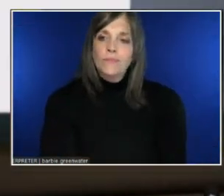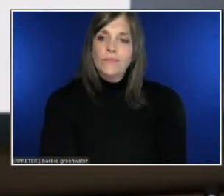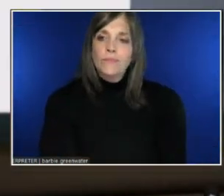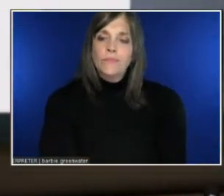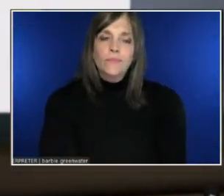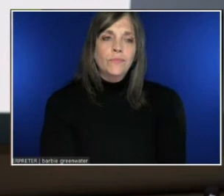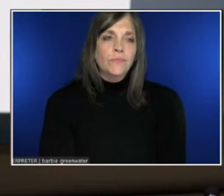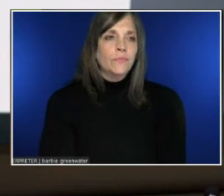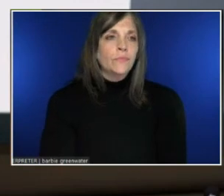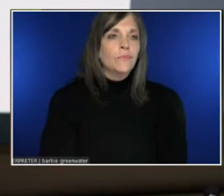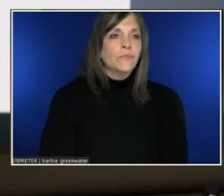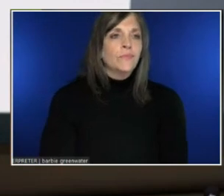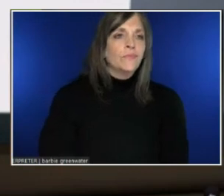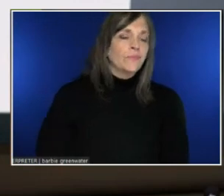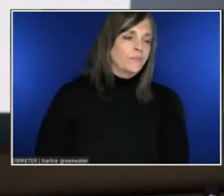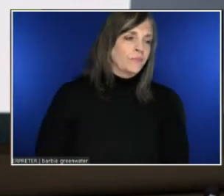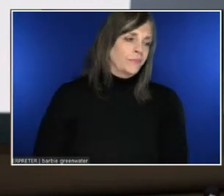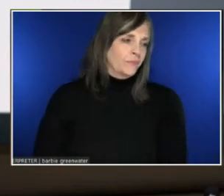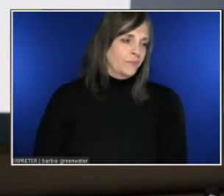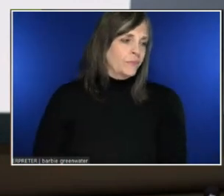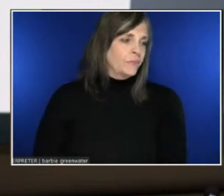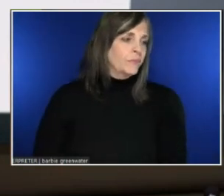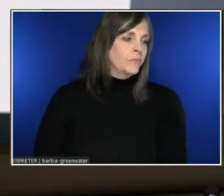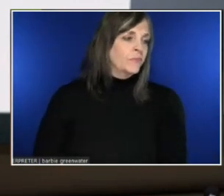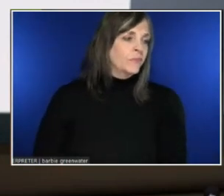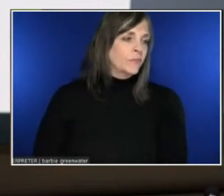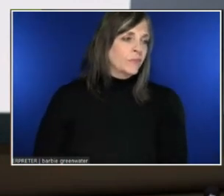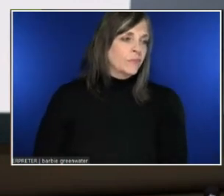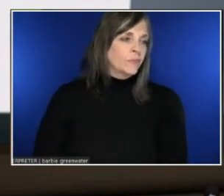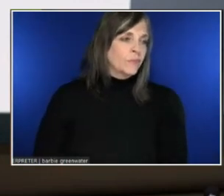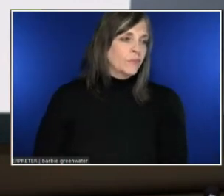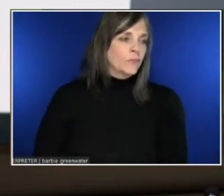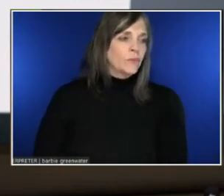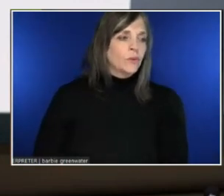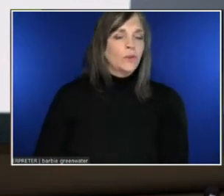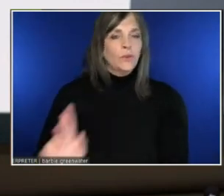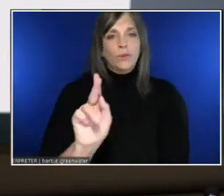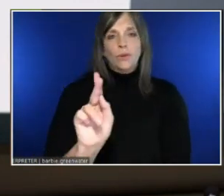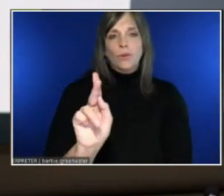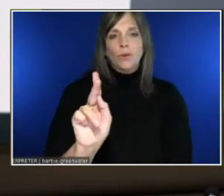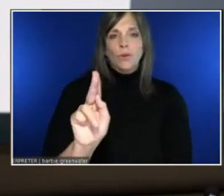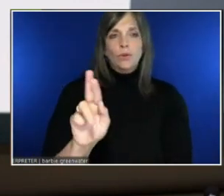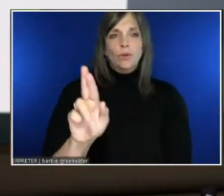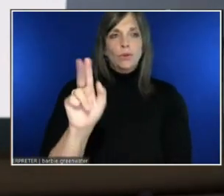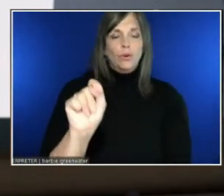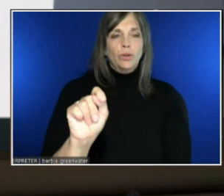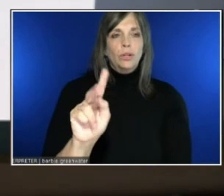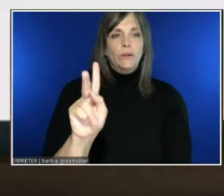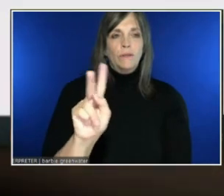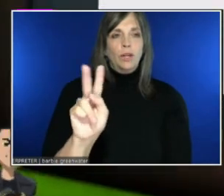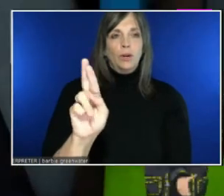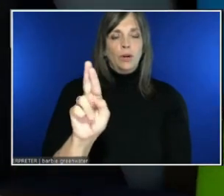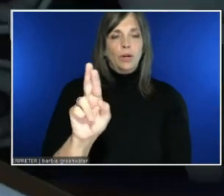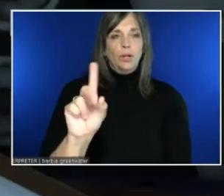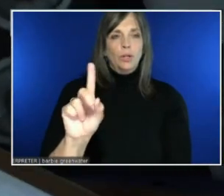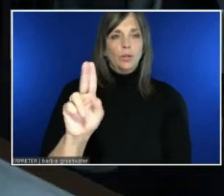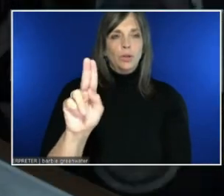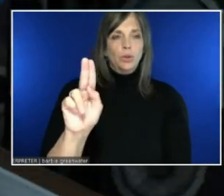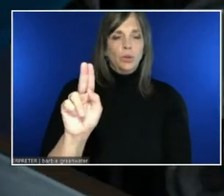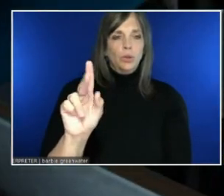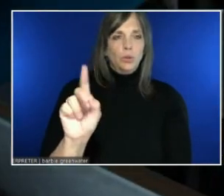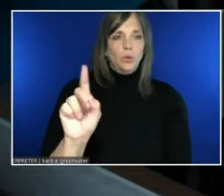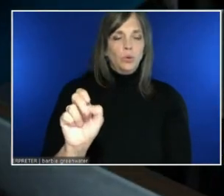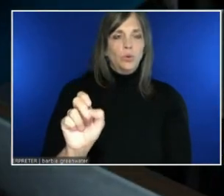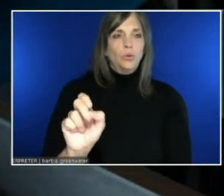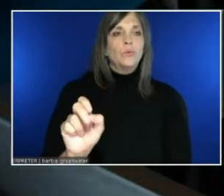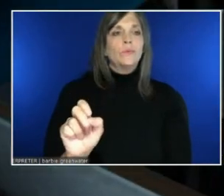I'm going to give you the megaphone.